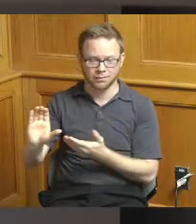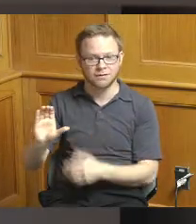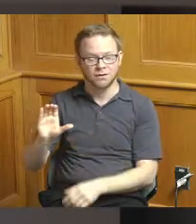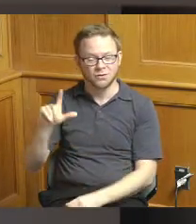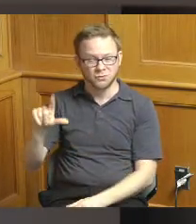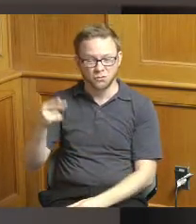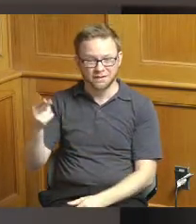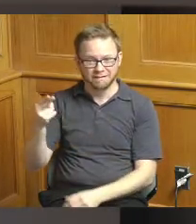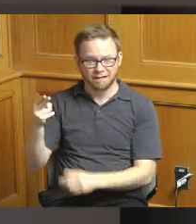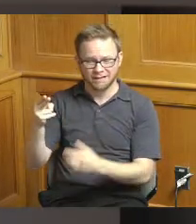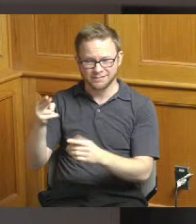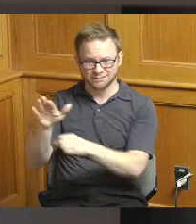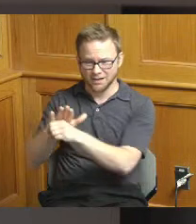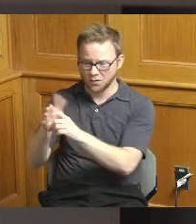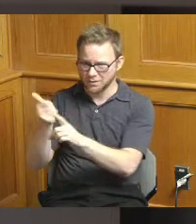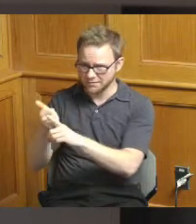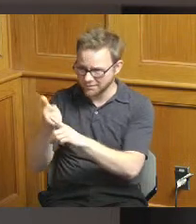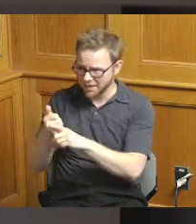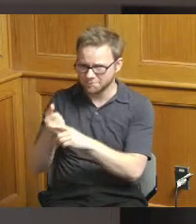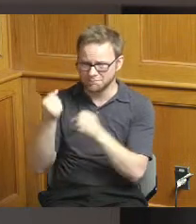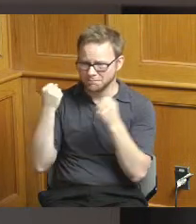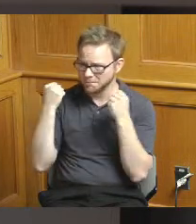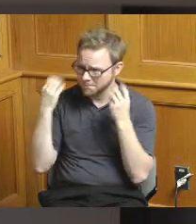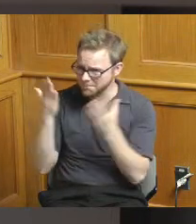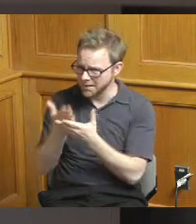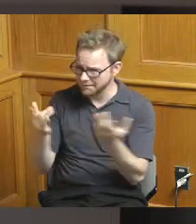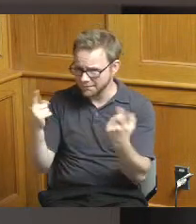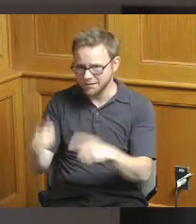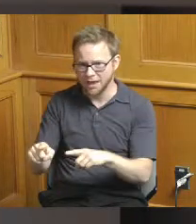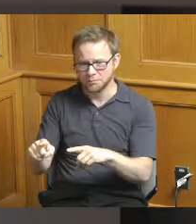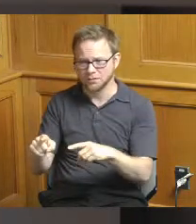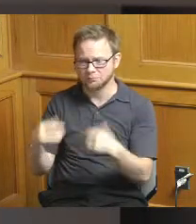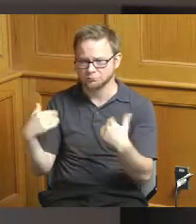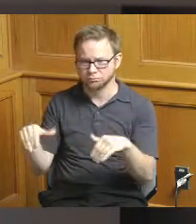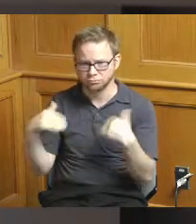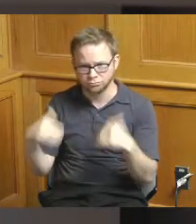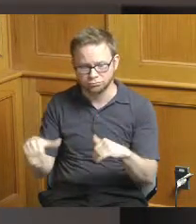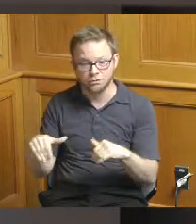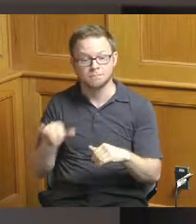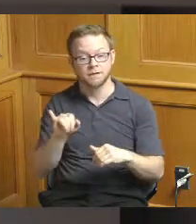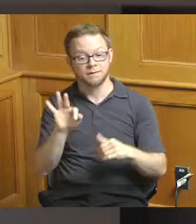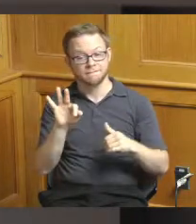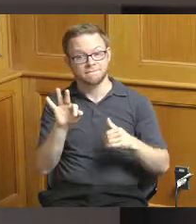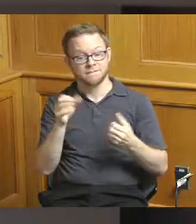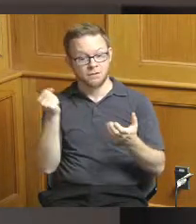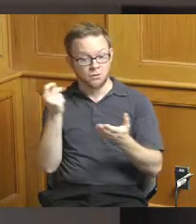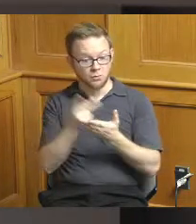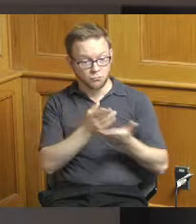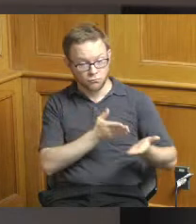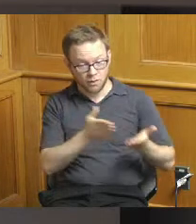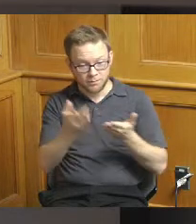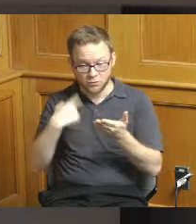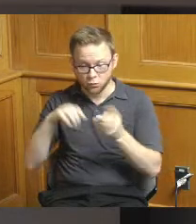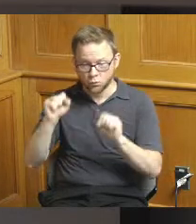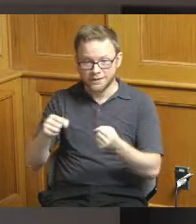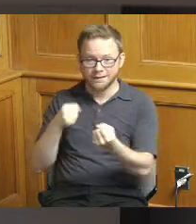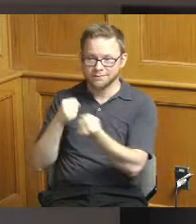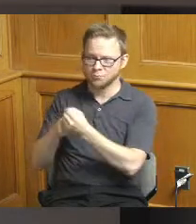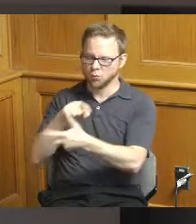but if this recommendation is approved we'd be able to support three different kind of areas so